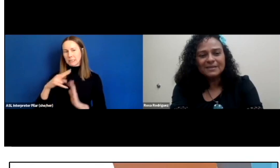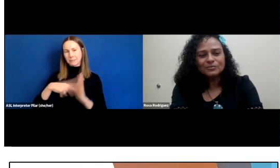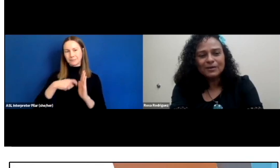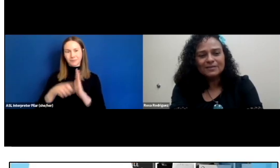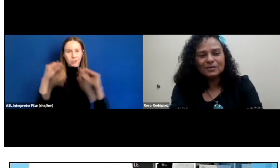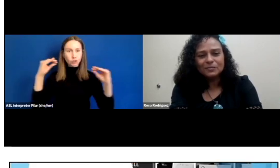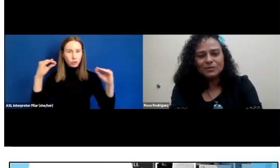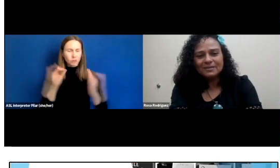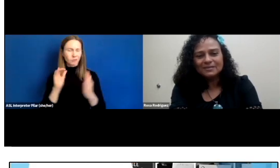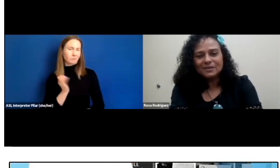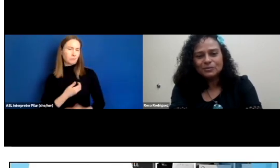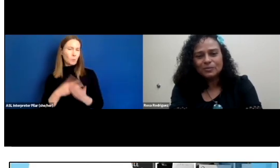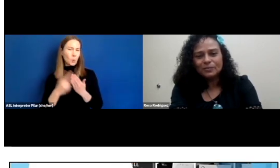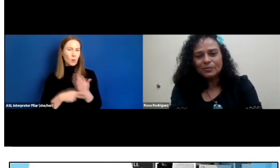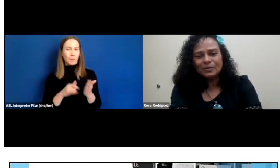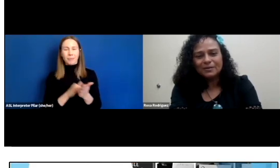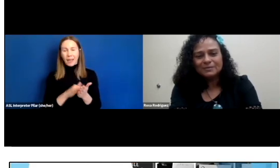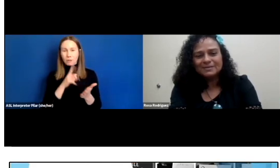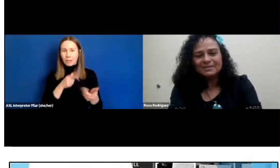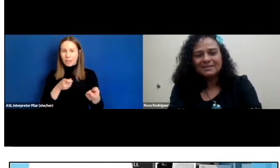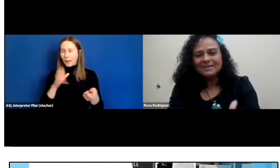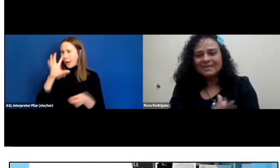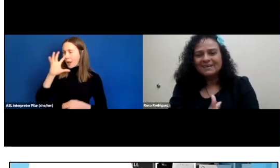that attract the community to come to our programs.